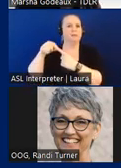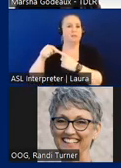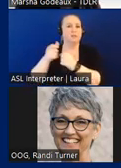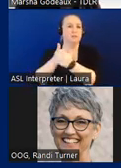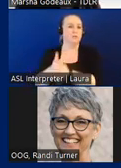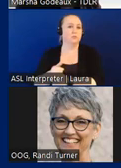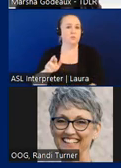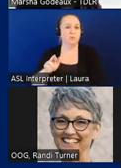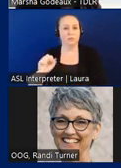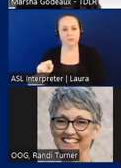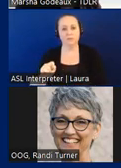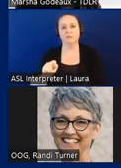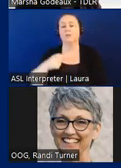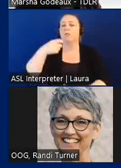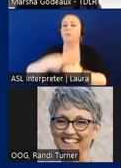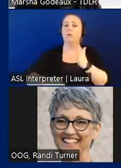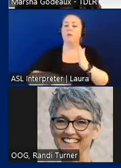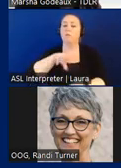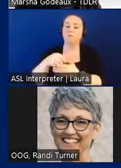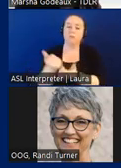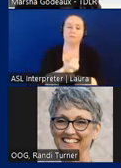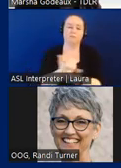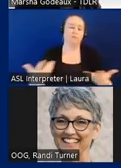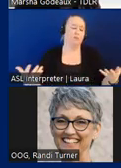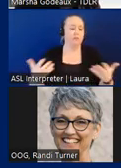the cost includes everything associated with the construction of the project except